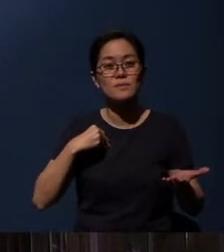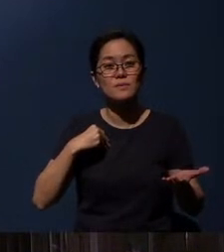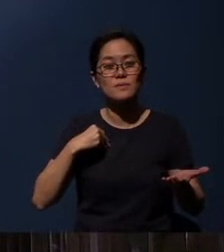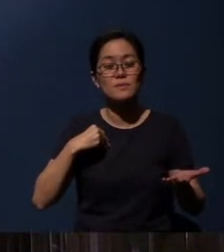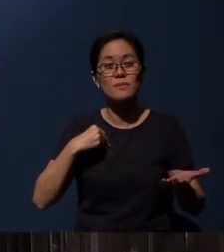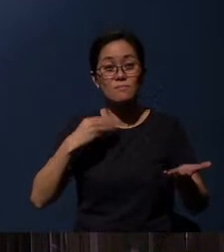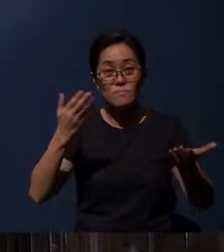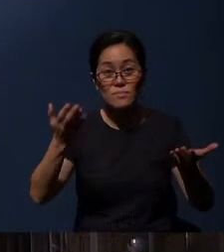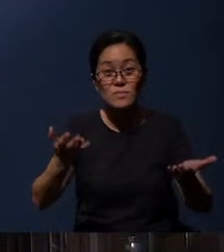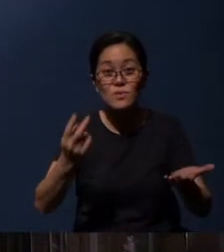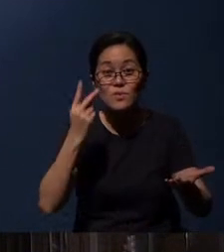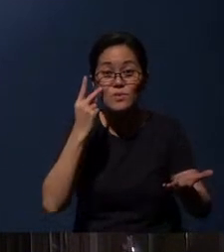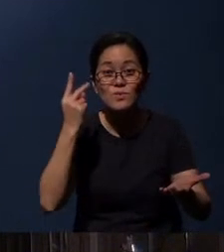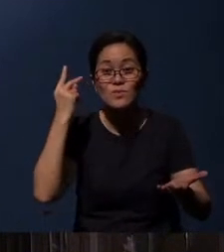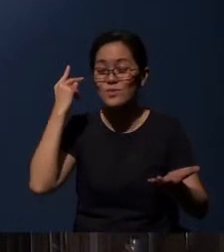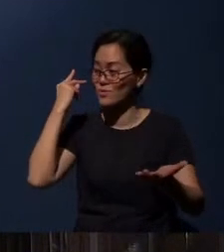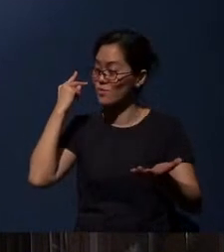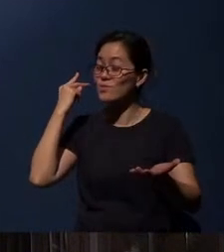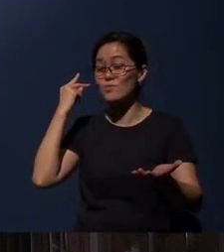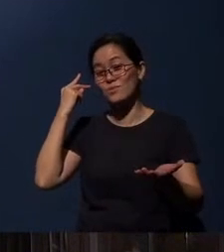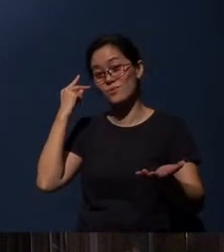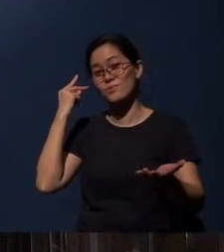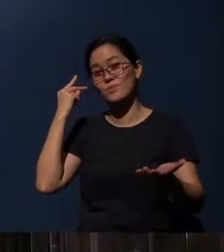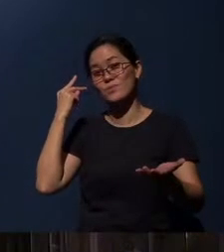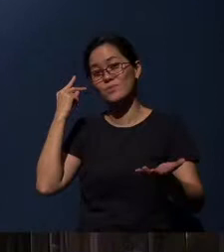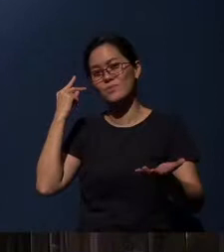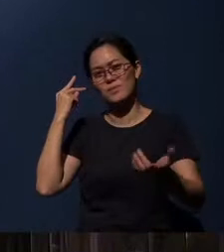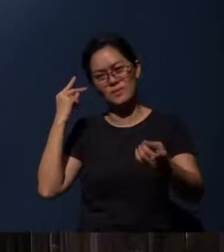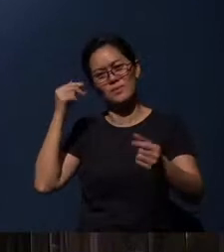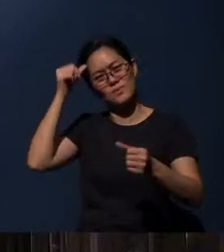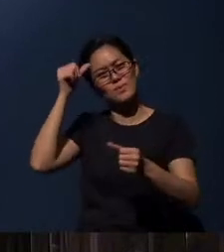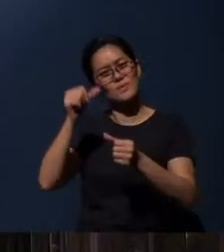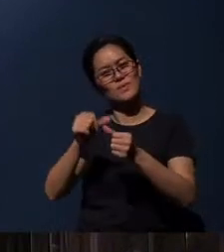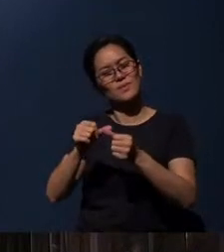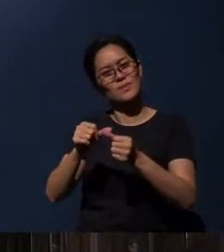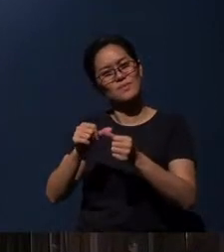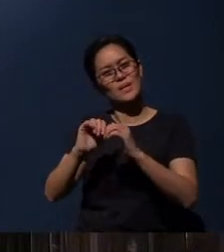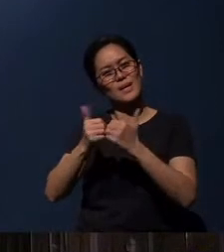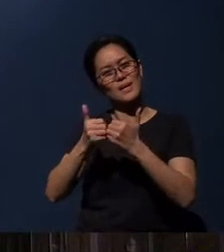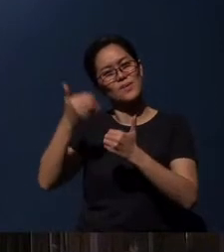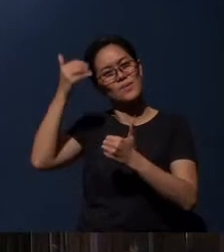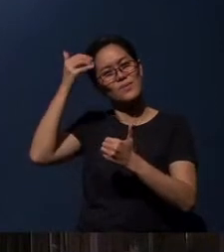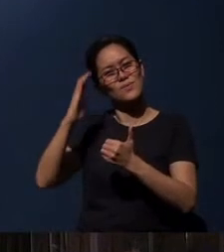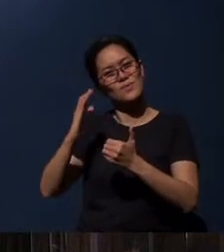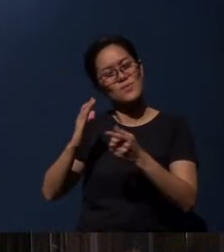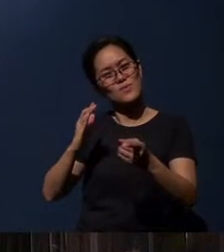May you look back and remember the ways that God has been good to you